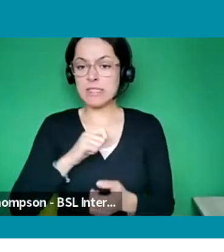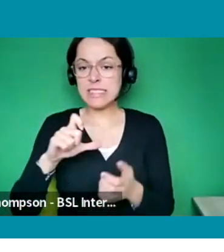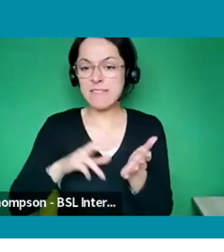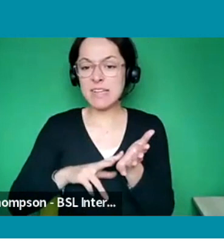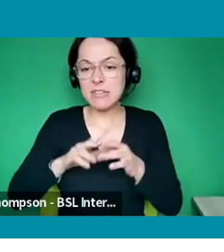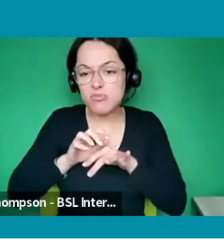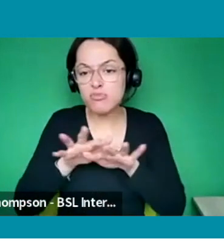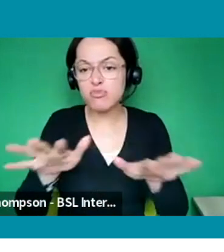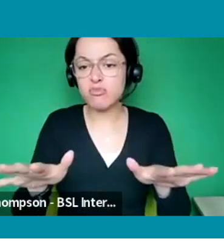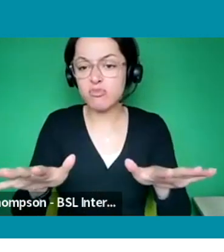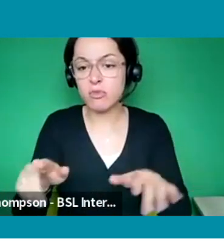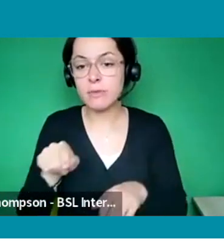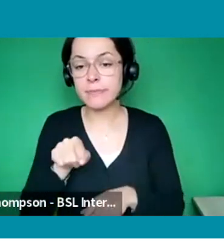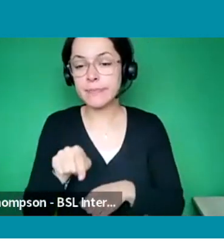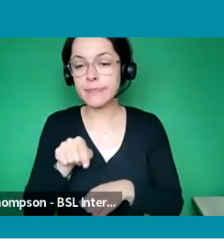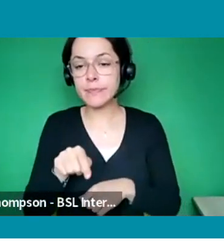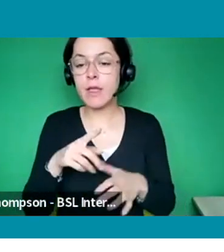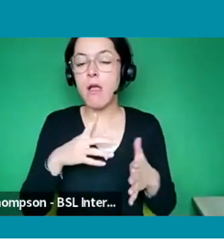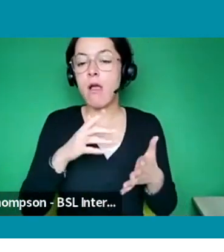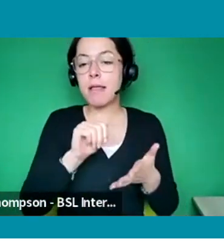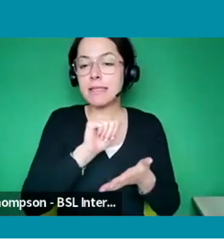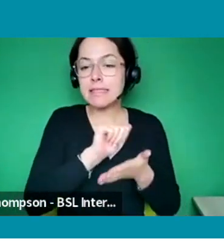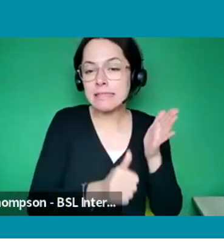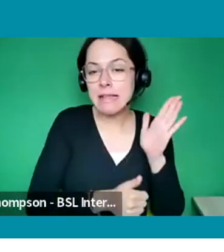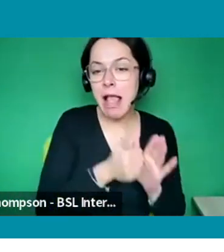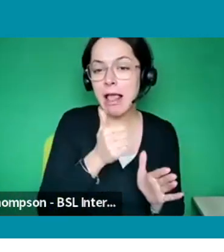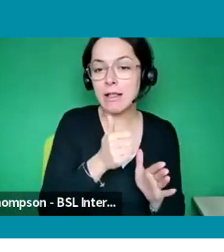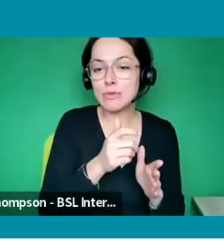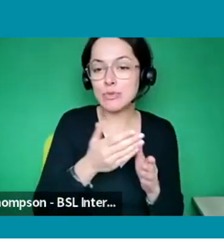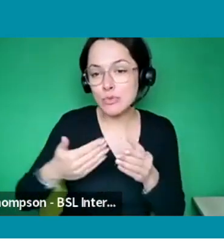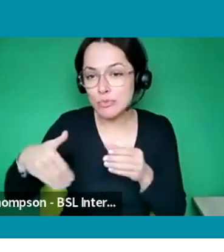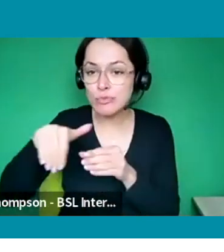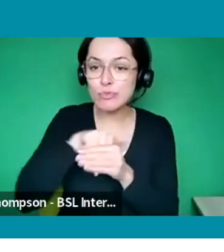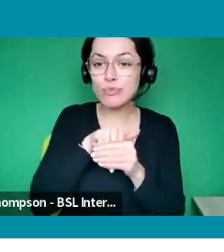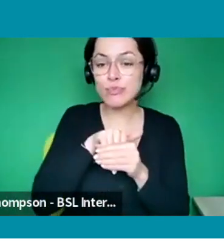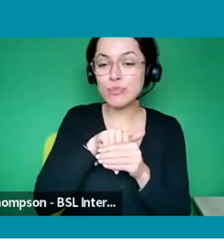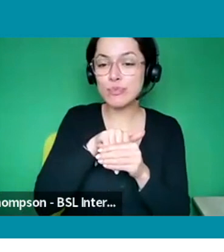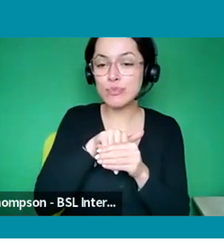When you are trying to break into the industry, you aren't going to have lots of credits,